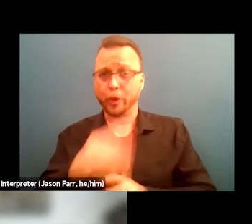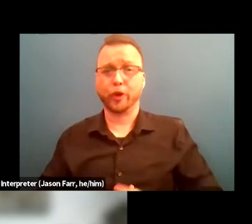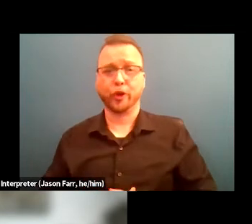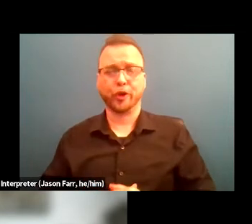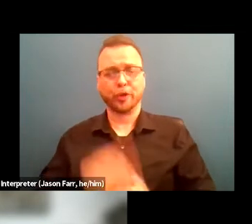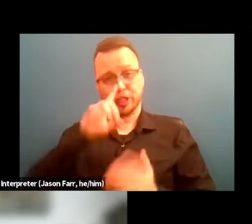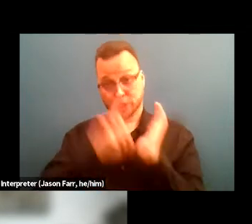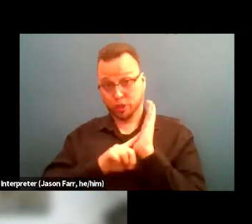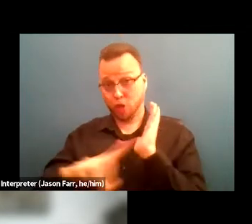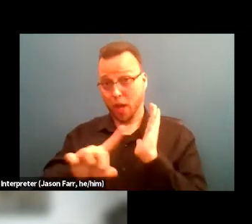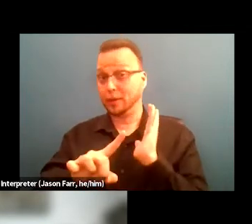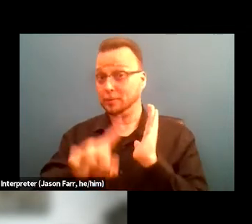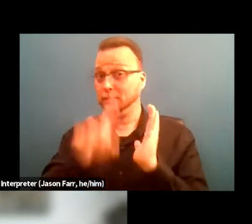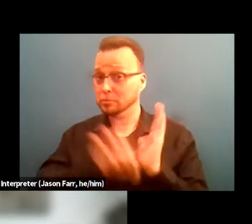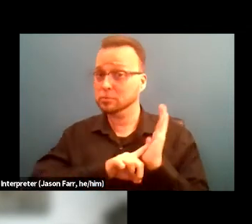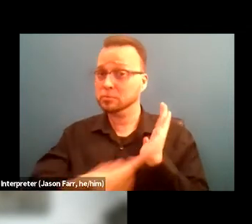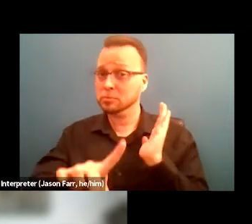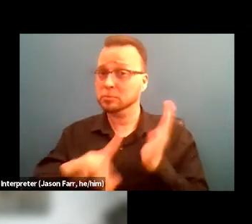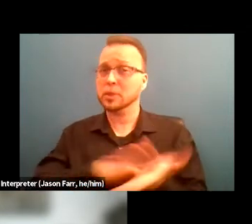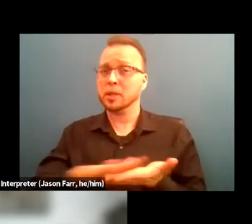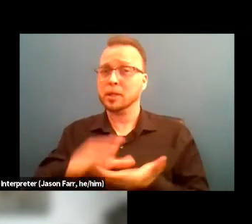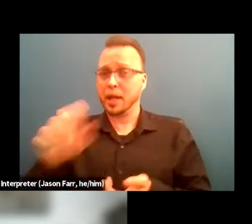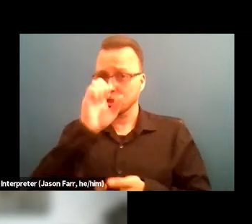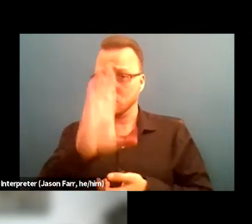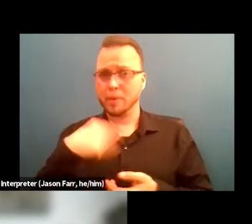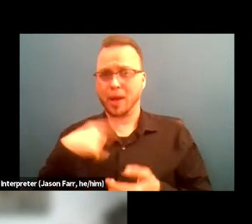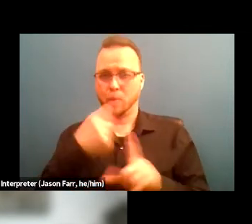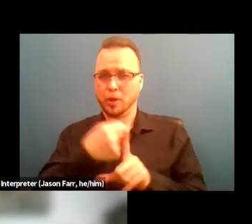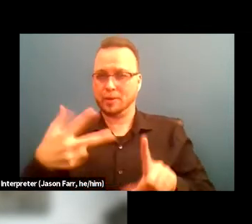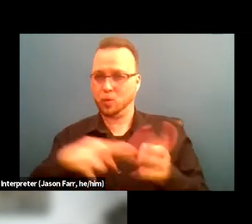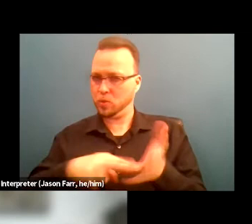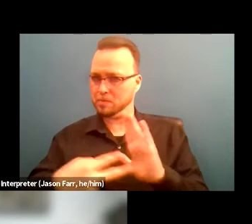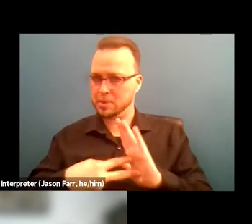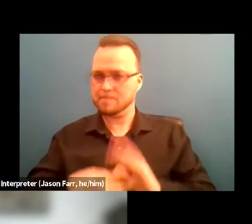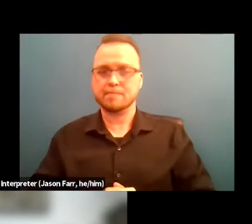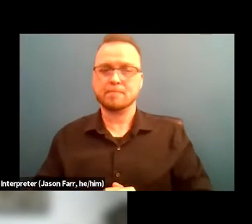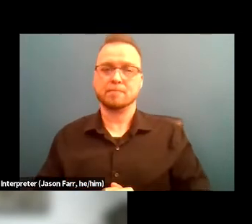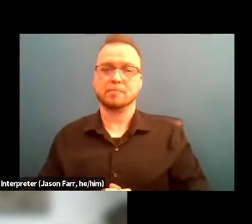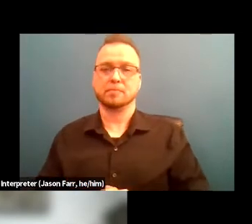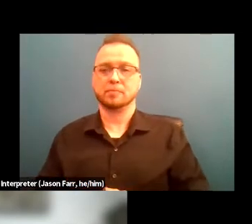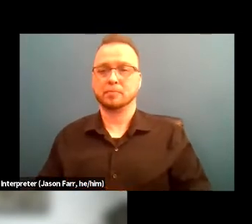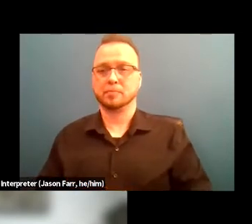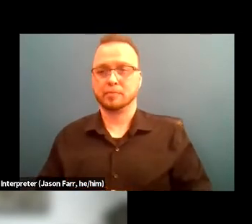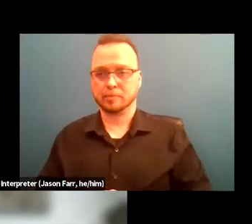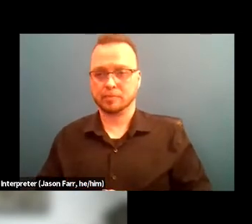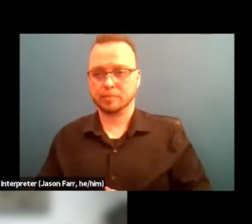verifiably clean and sober, I'm going be, excuse me, verifiably clean and sober.